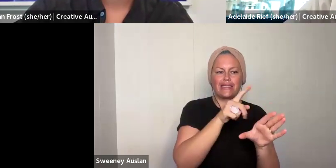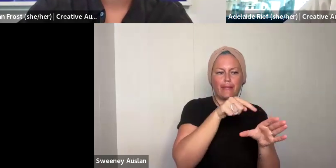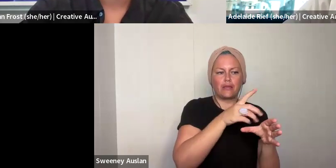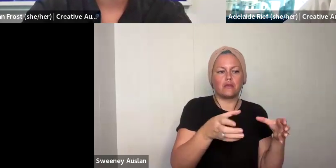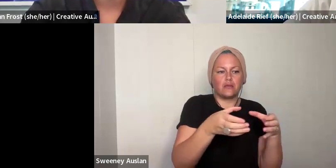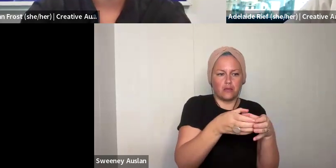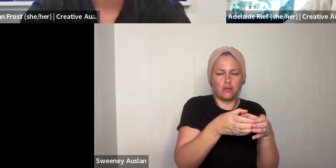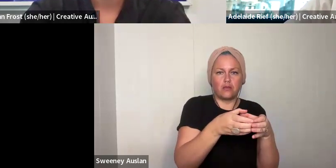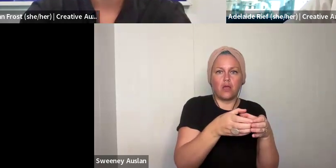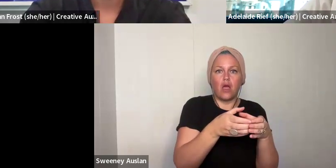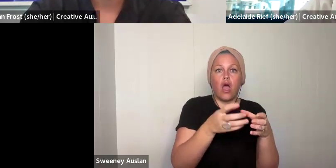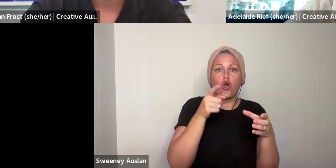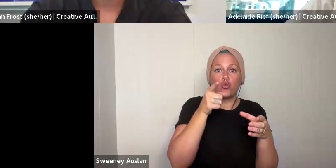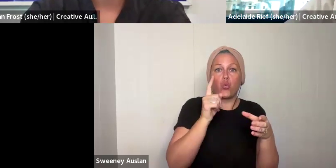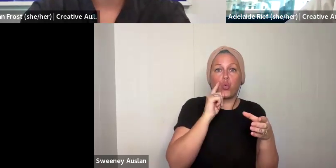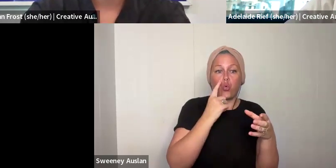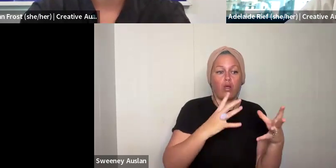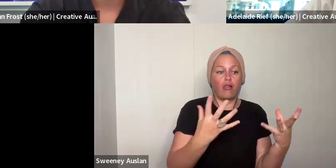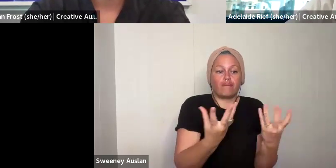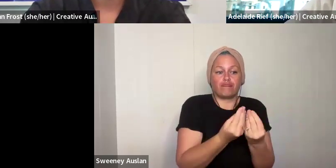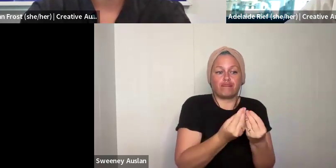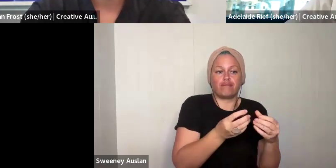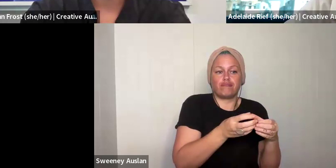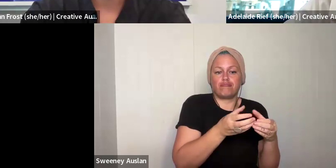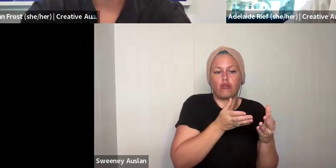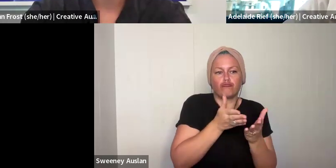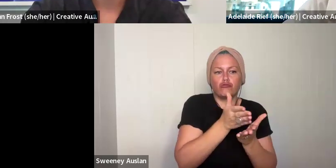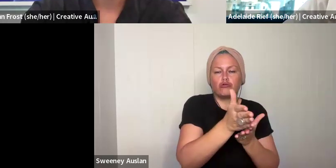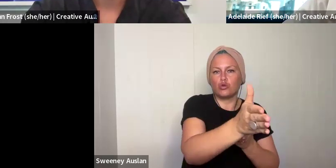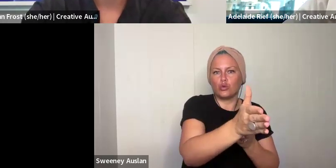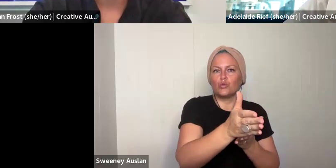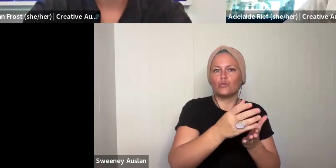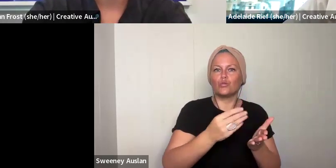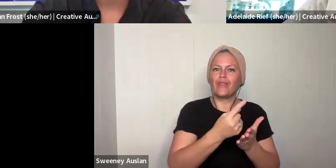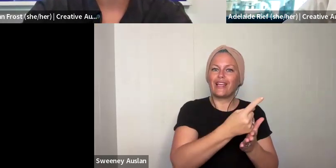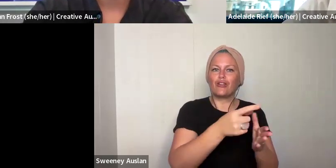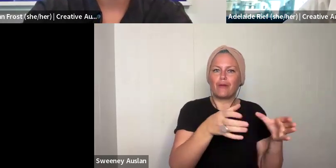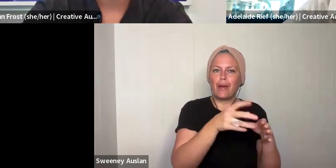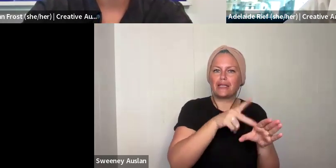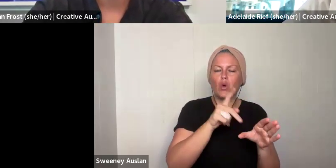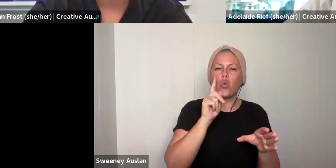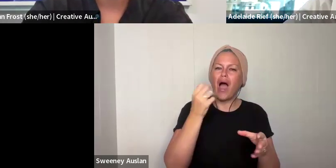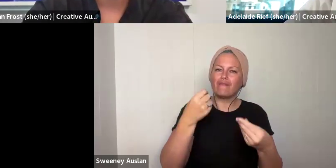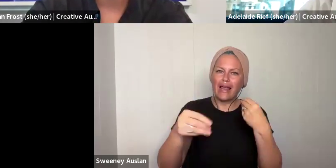participants. You will be going through that series of sessions with those of the six participants.